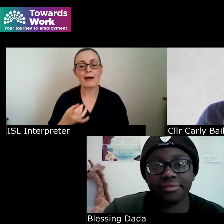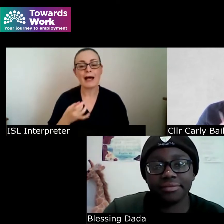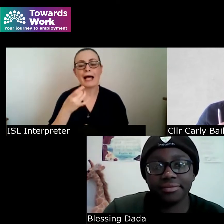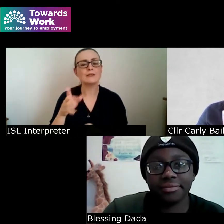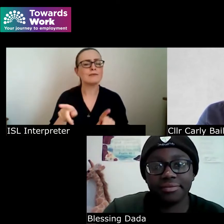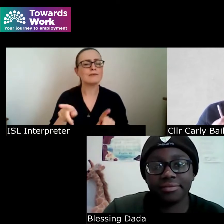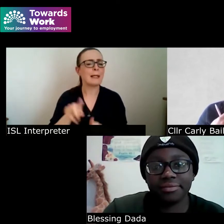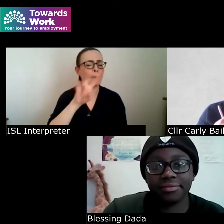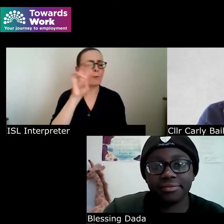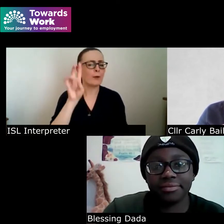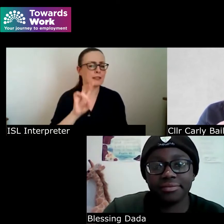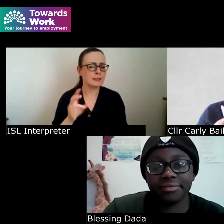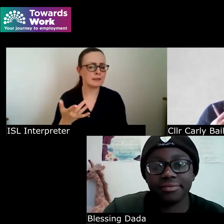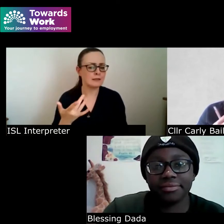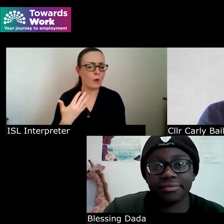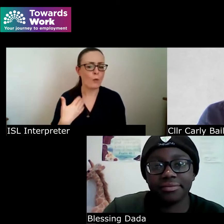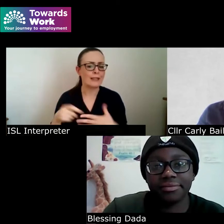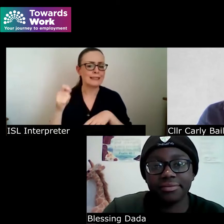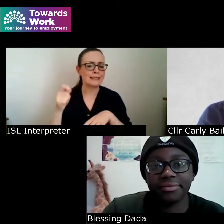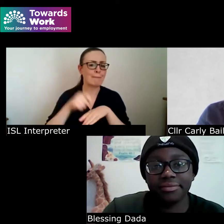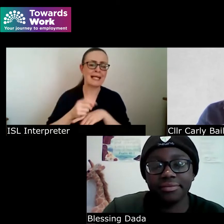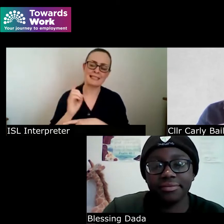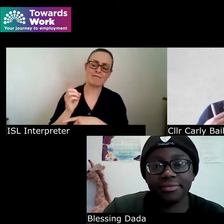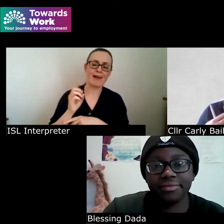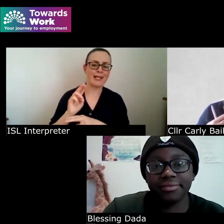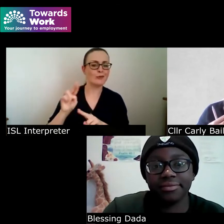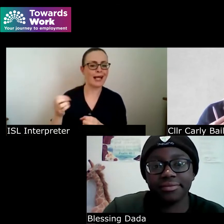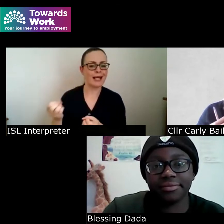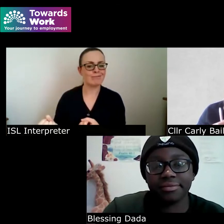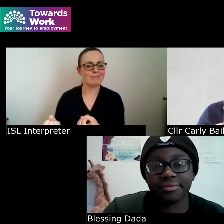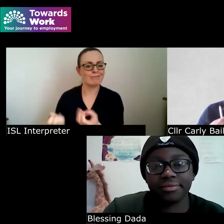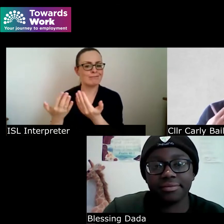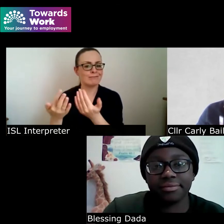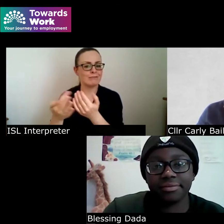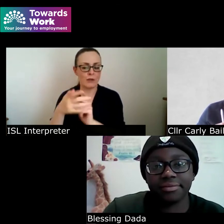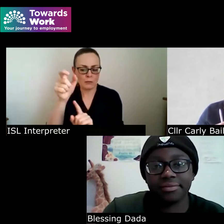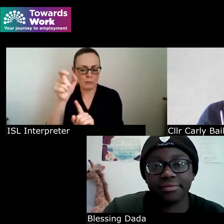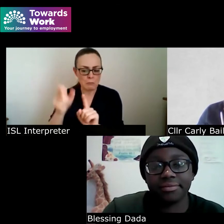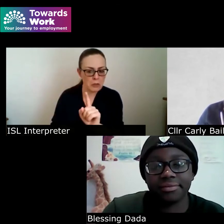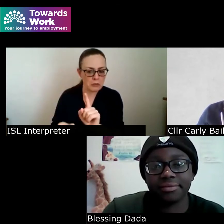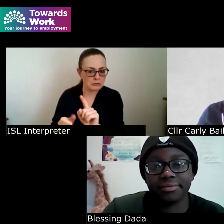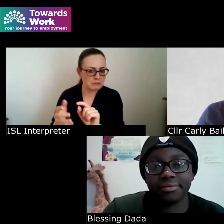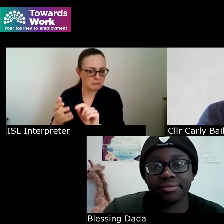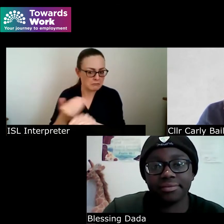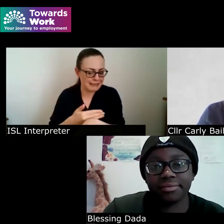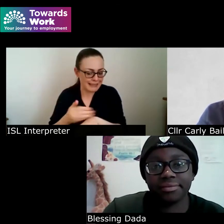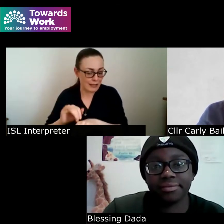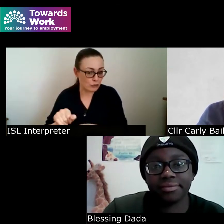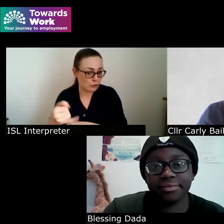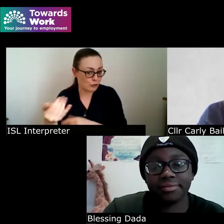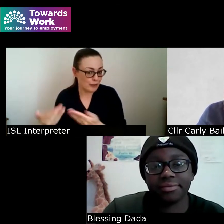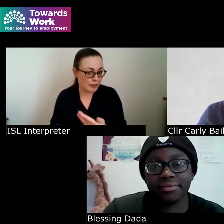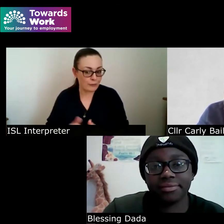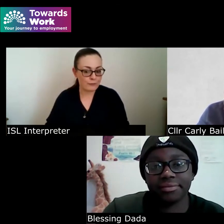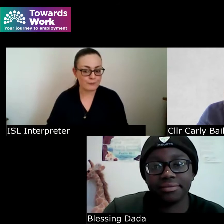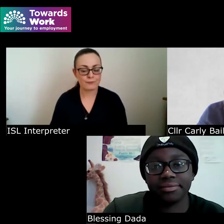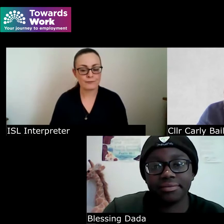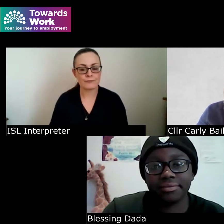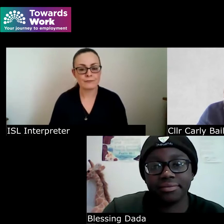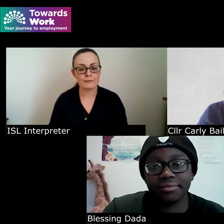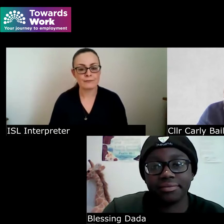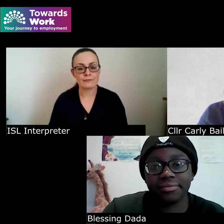what's the best piece of advice you could give to somebody who's facing this journey right now okay